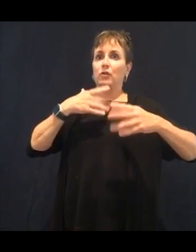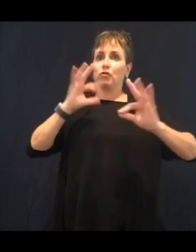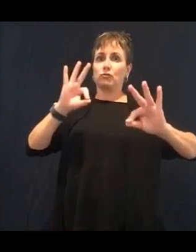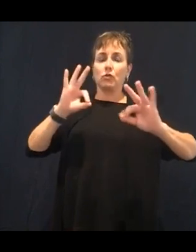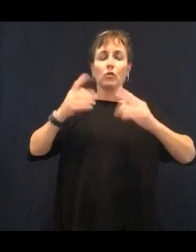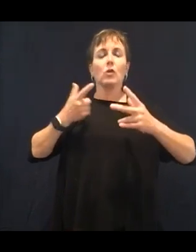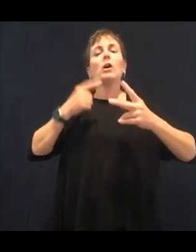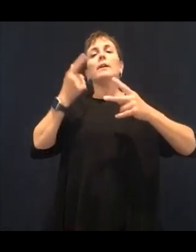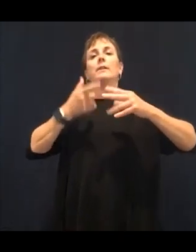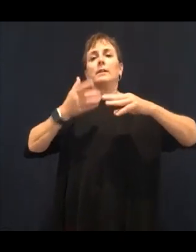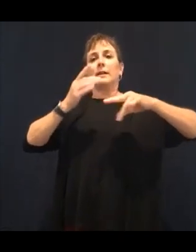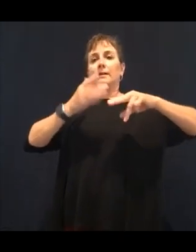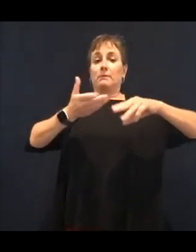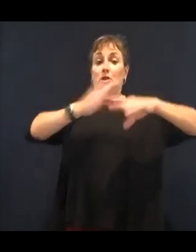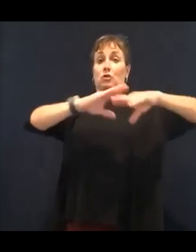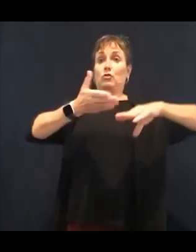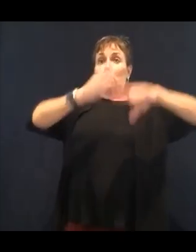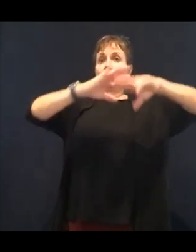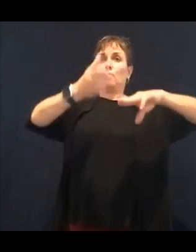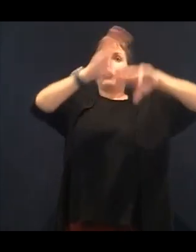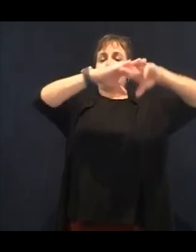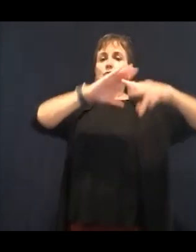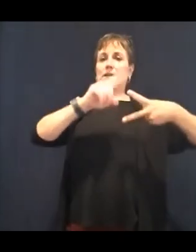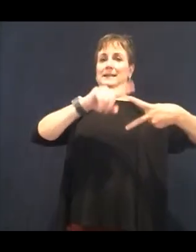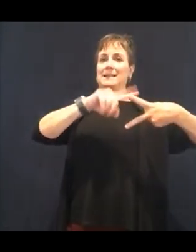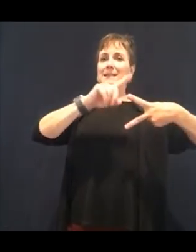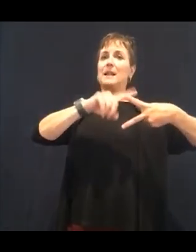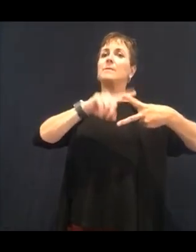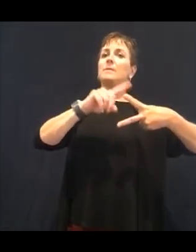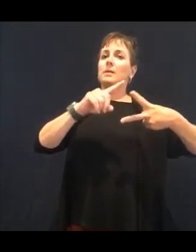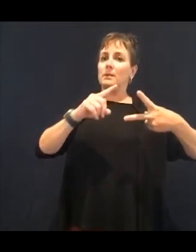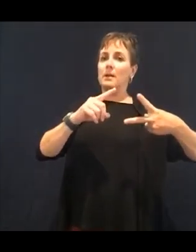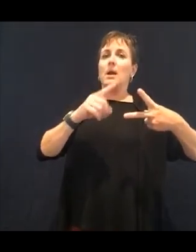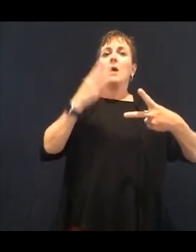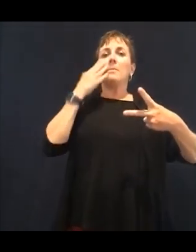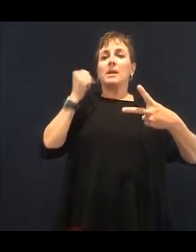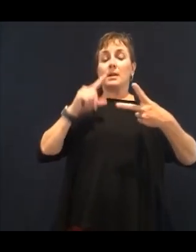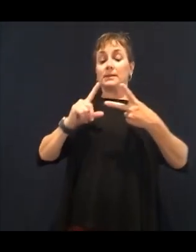we feel more empowered, so more in charge of our food. And we don't